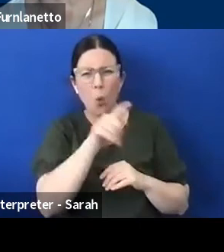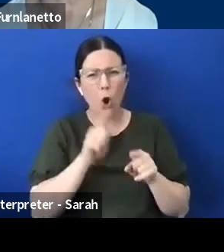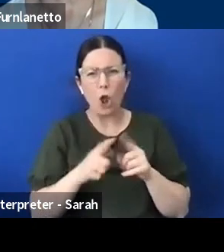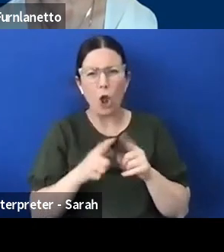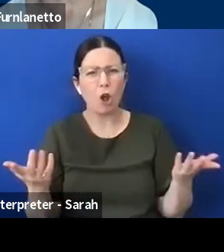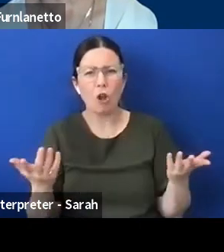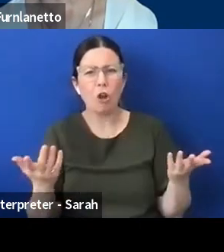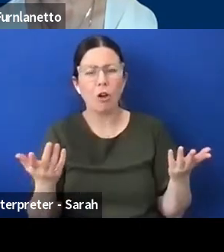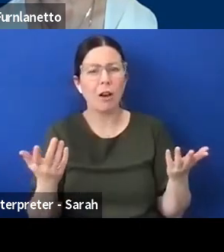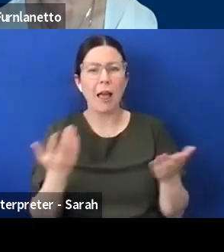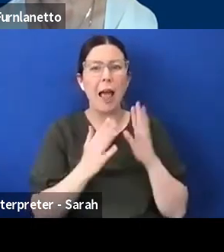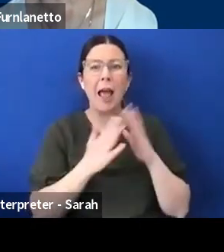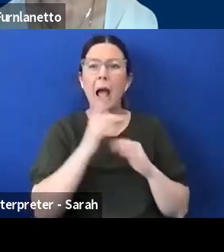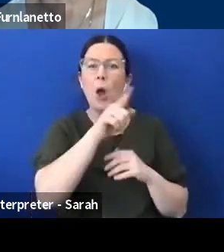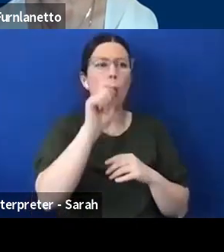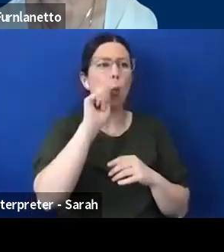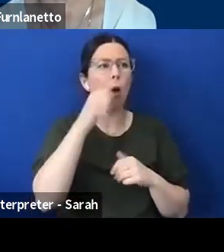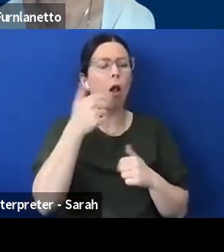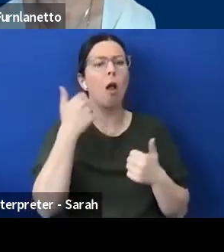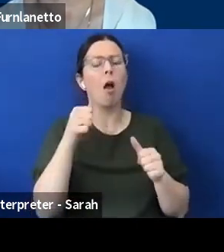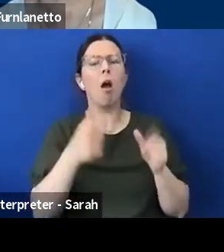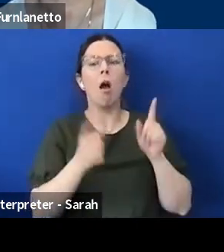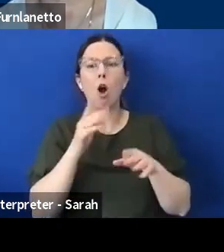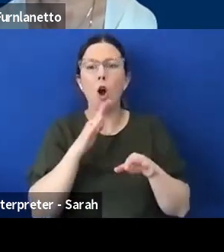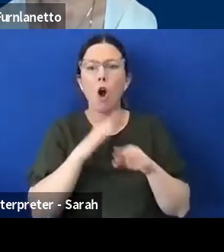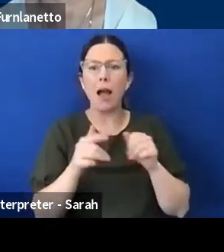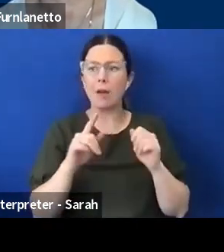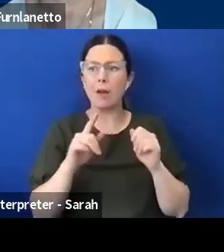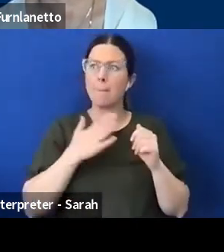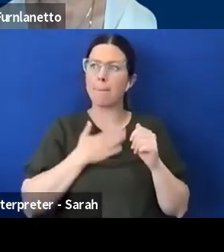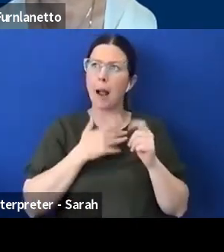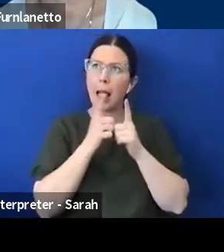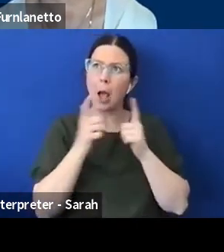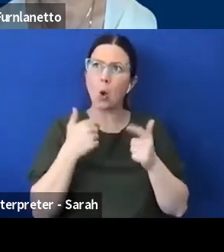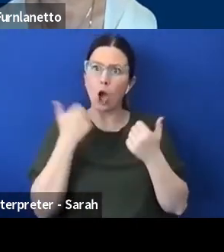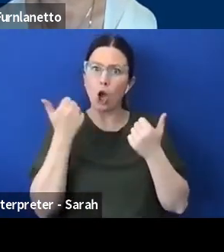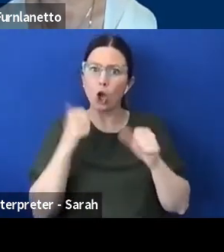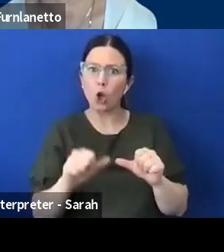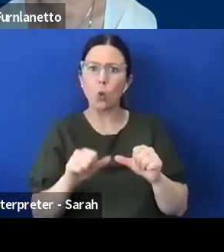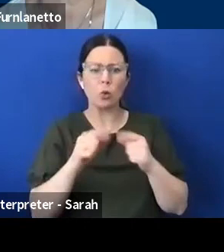what the appropriate language is to be using and all of those things we're all human we all make